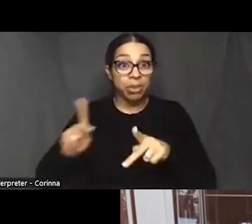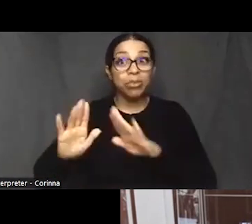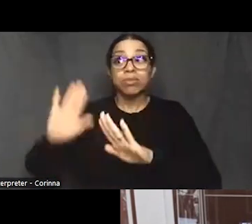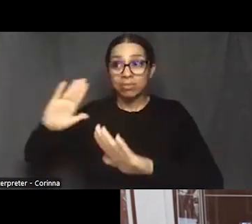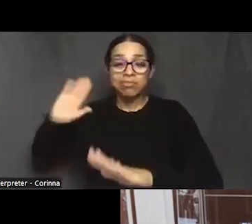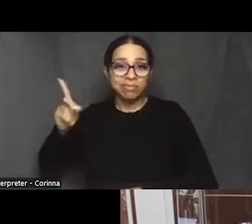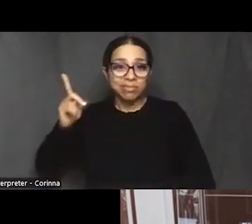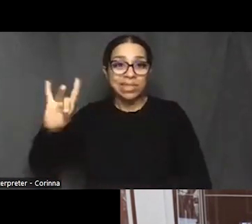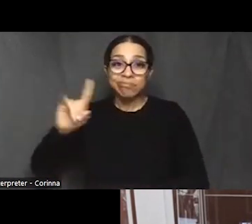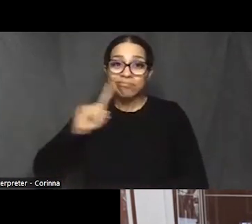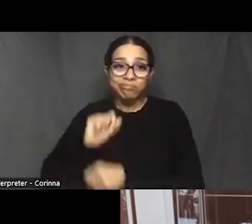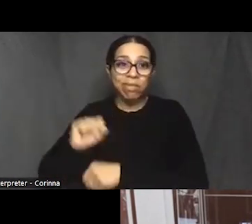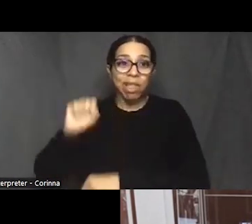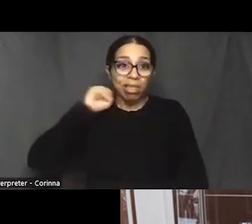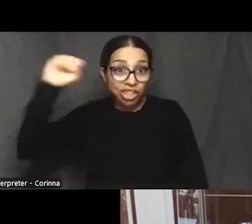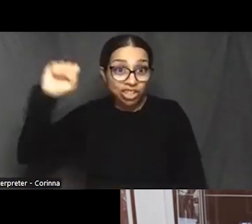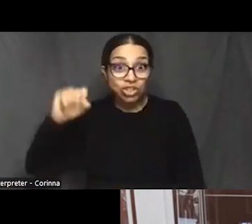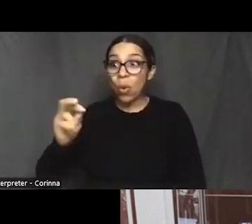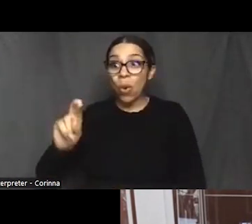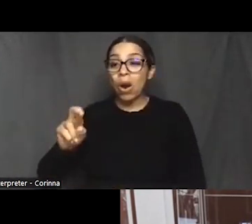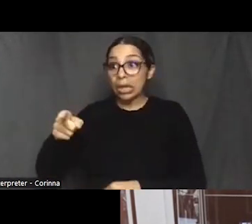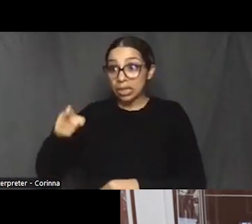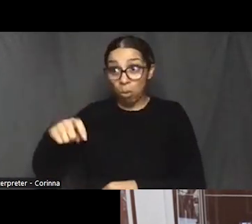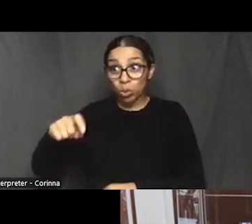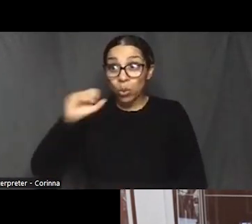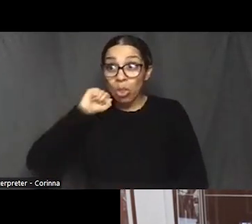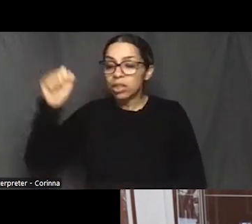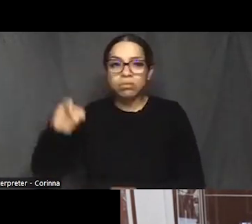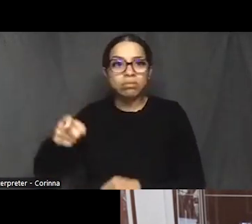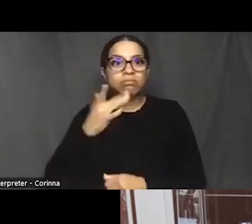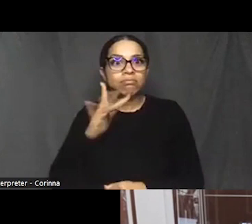some of the stakeholders involved who are, you know, activists